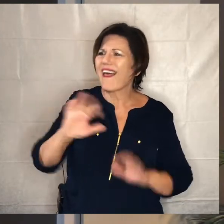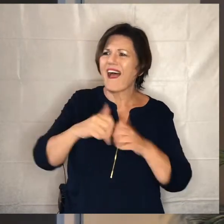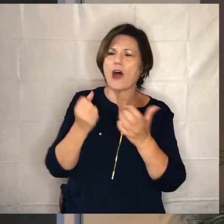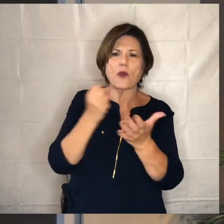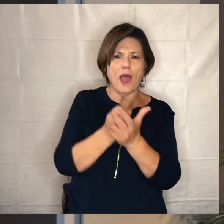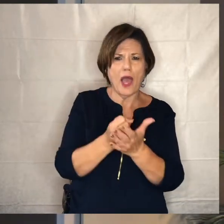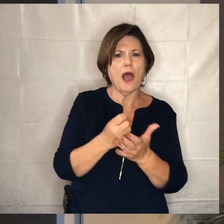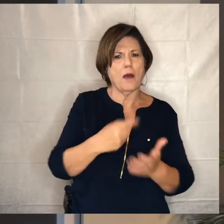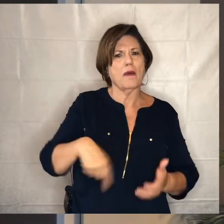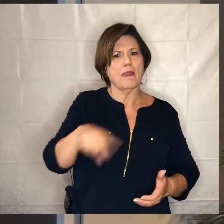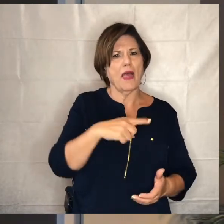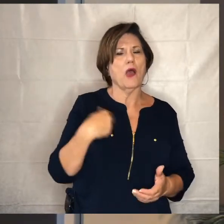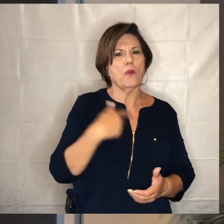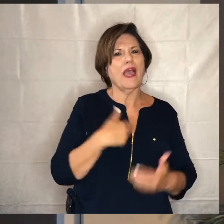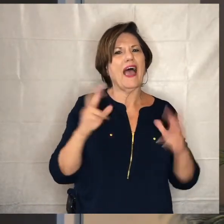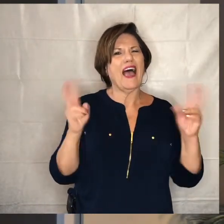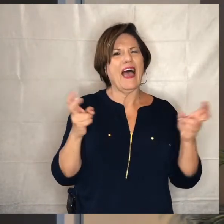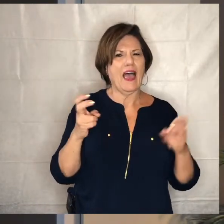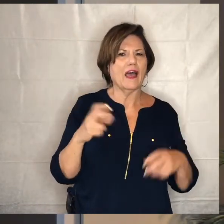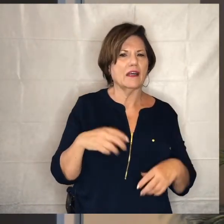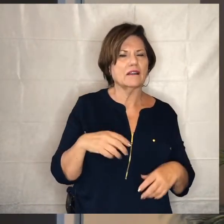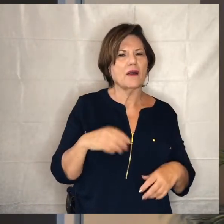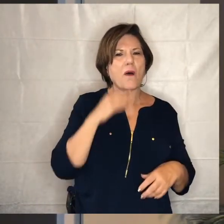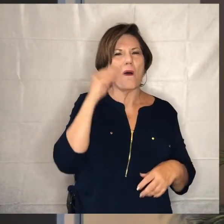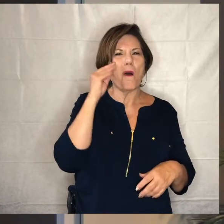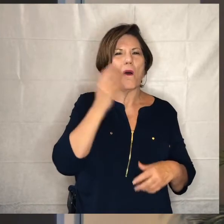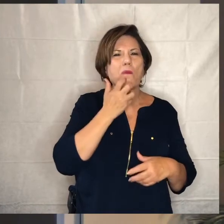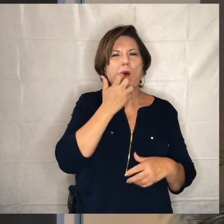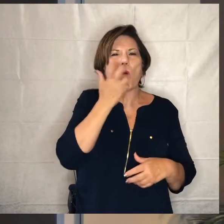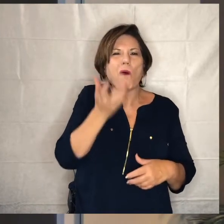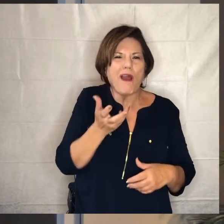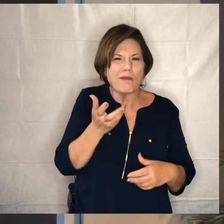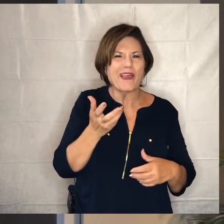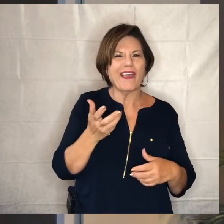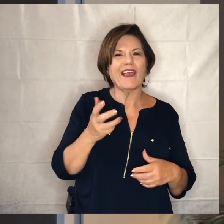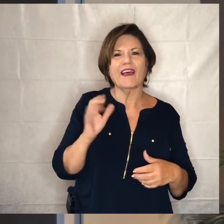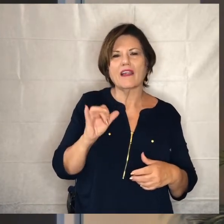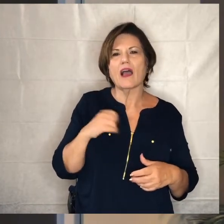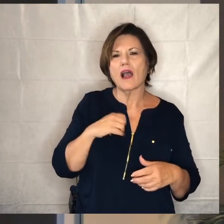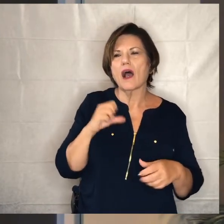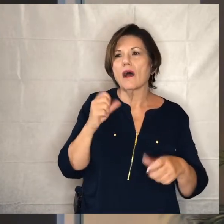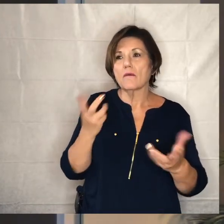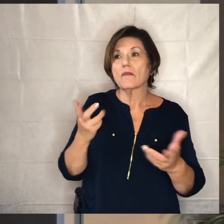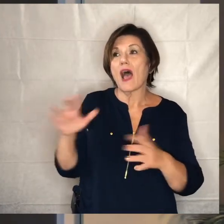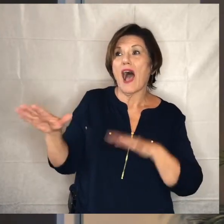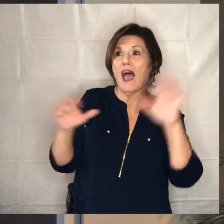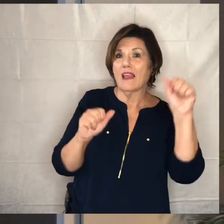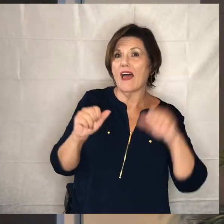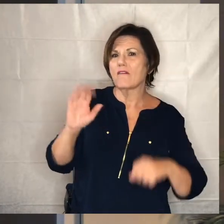this housewarming idea so i worked with a number of families while i was at beverly hills and since i've left beverly hills i've worked with a couple